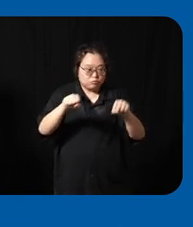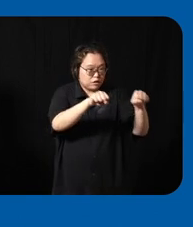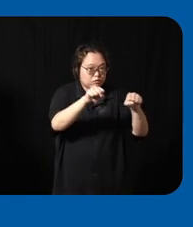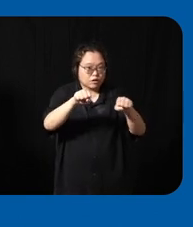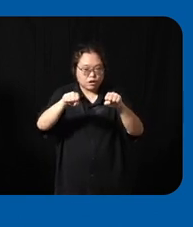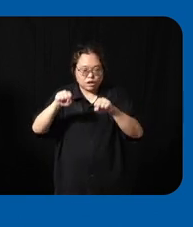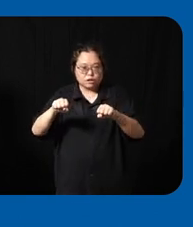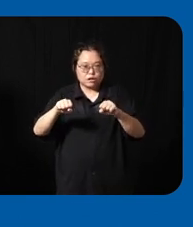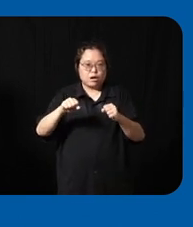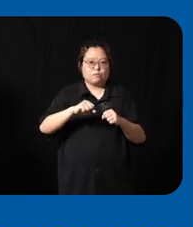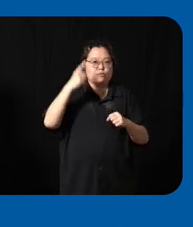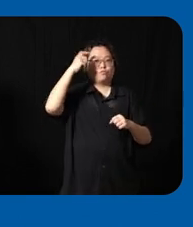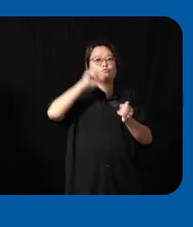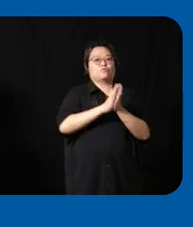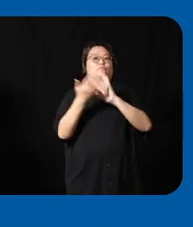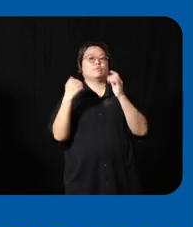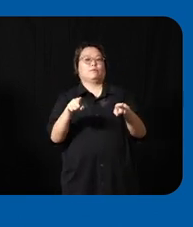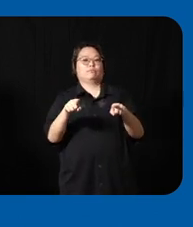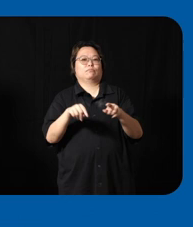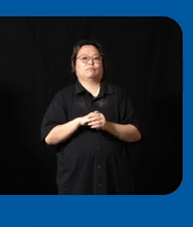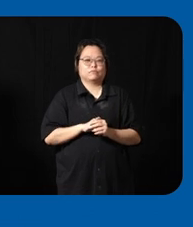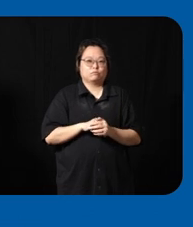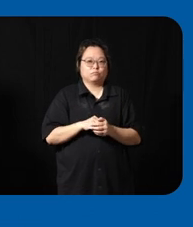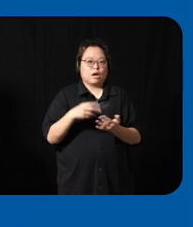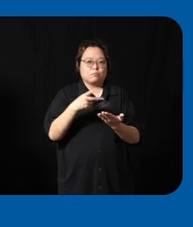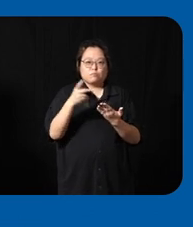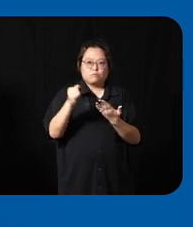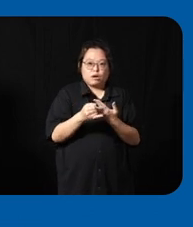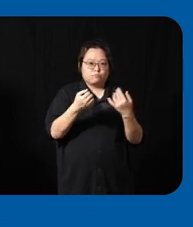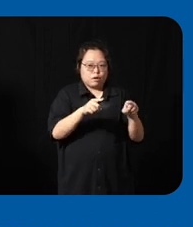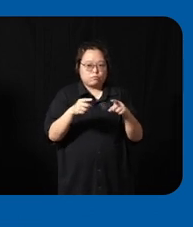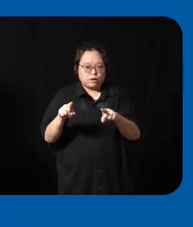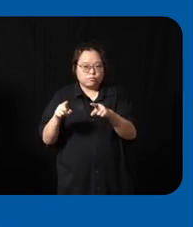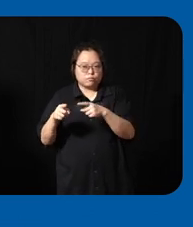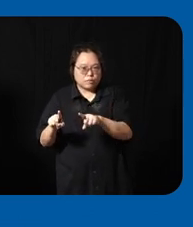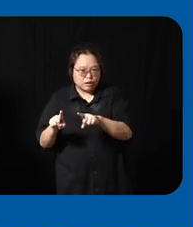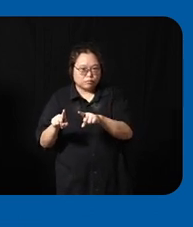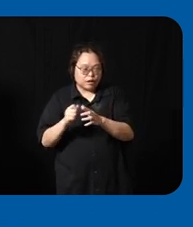we do is really about creating different projects to focus on Collective impact in these areas and